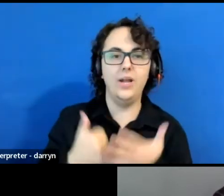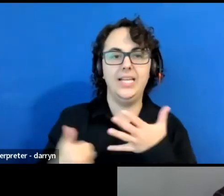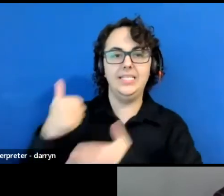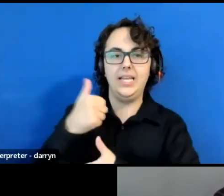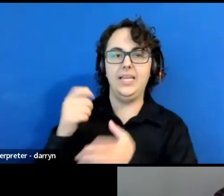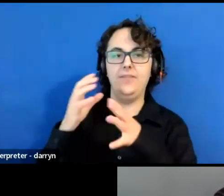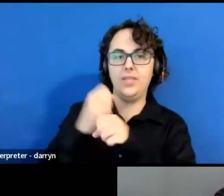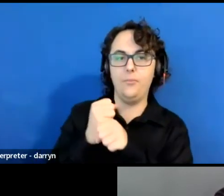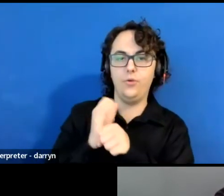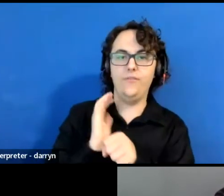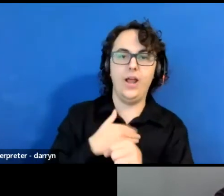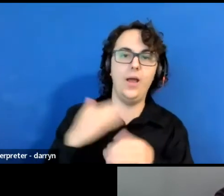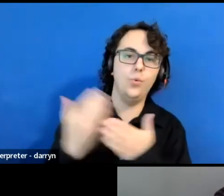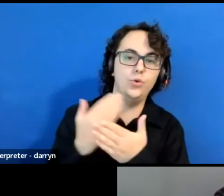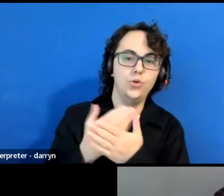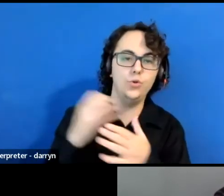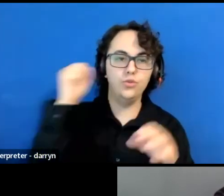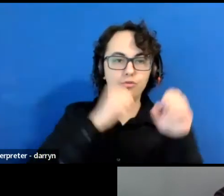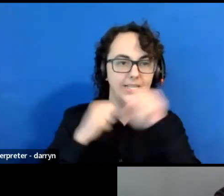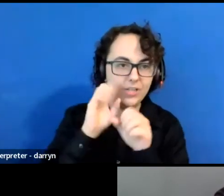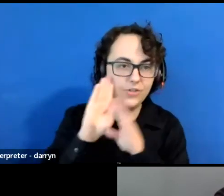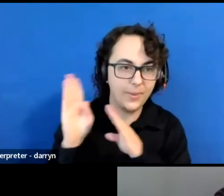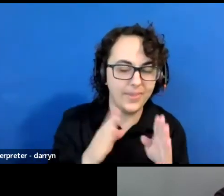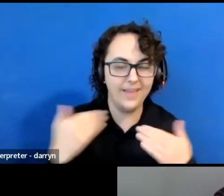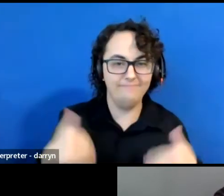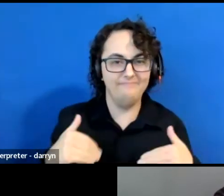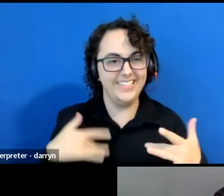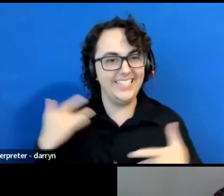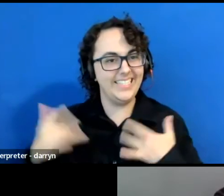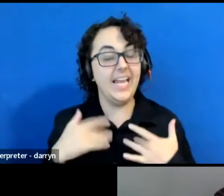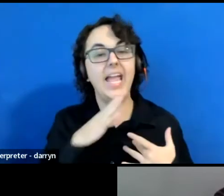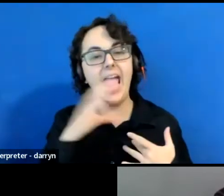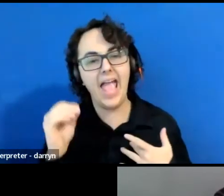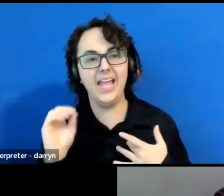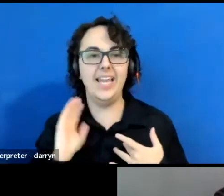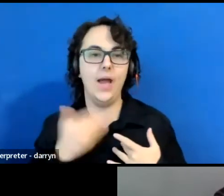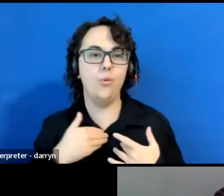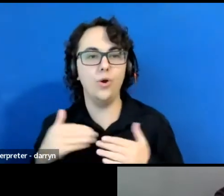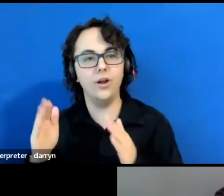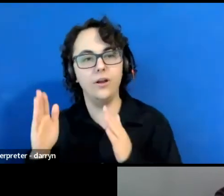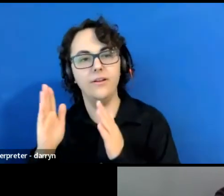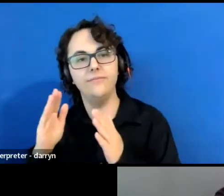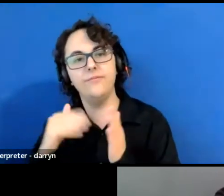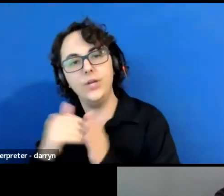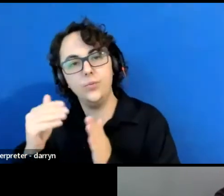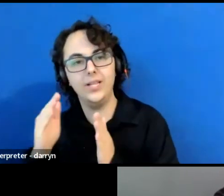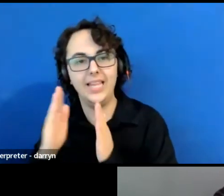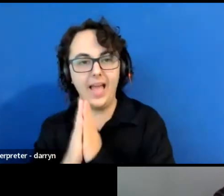which is very exciting as well as an FAQ page for our nomination process.